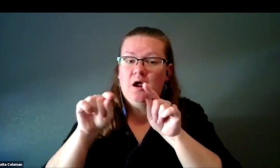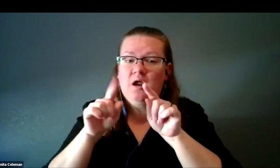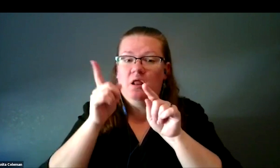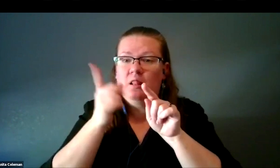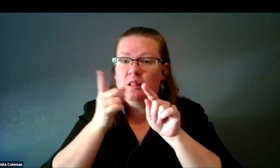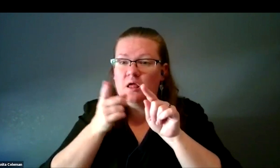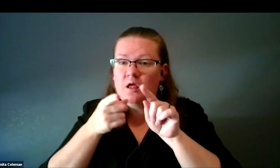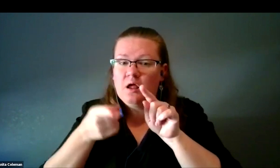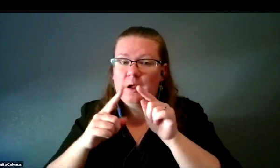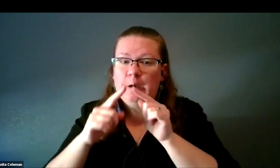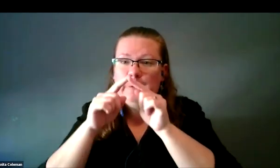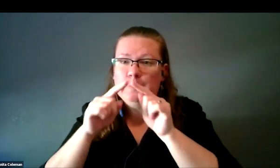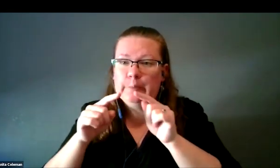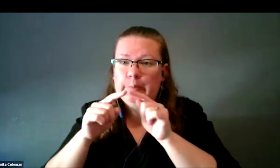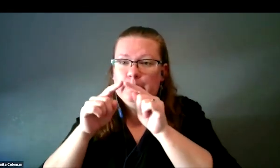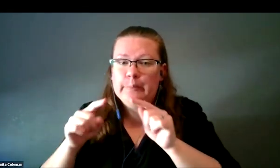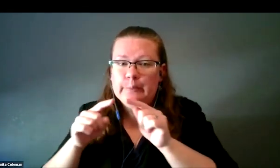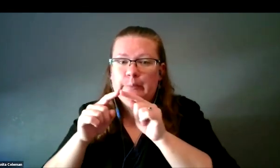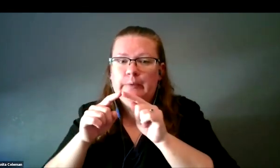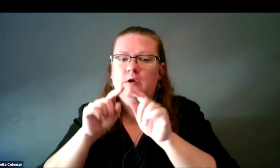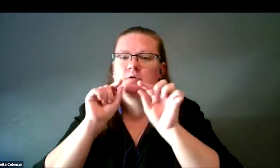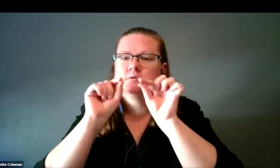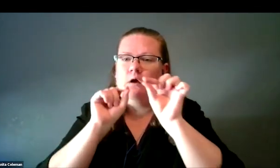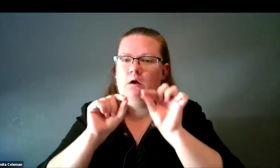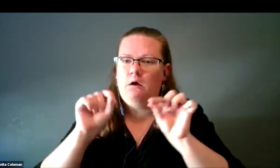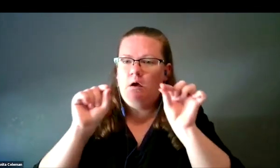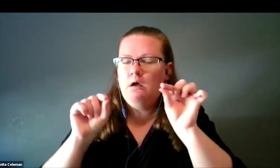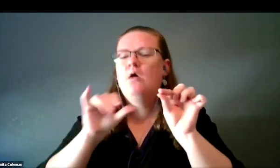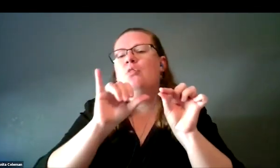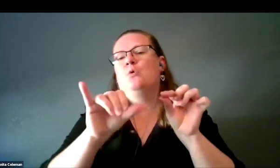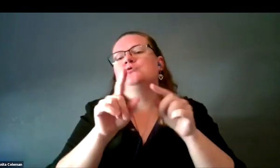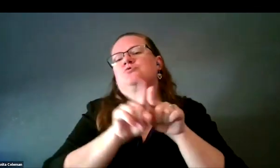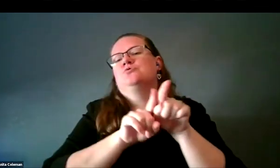There are some little pyramid-like things, and then a bunch of dots, which represent the stars.